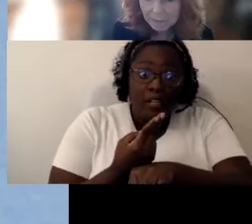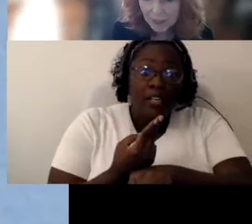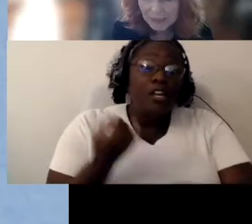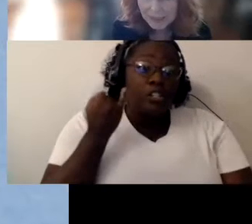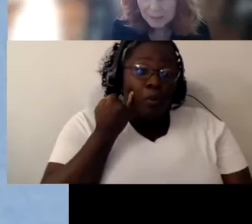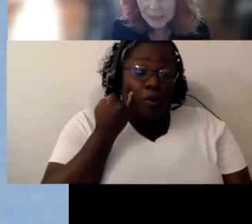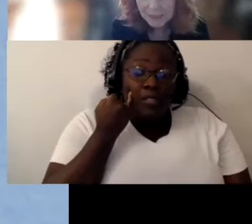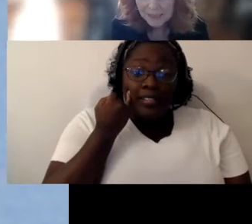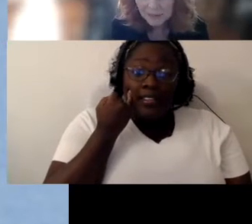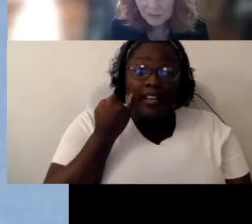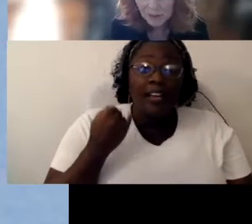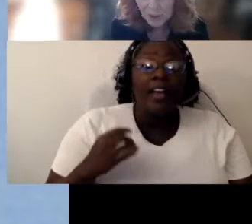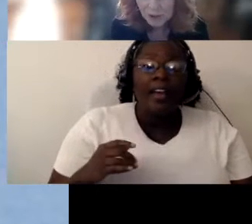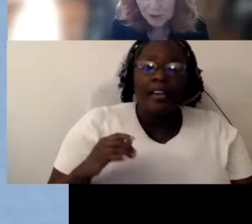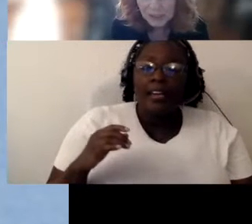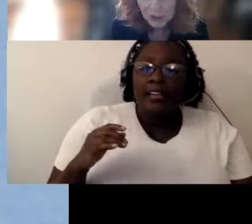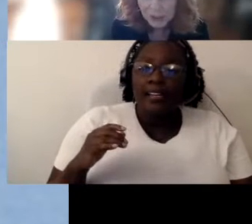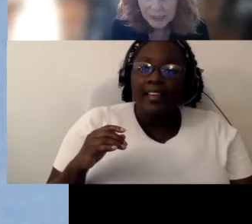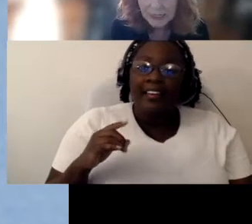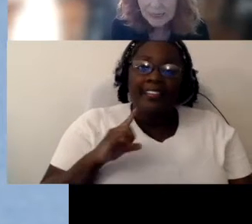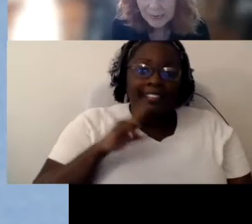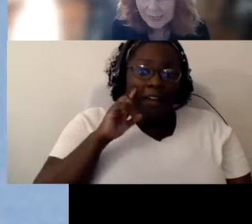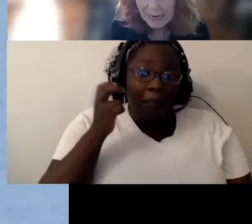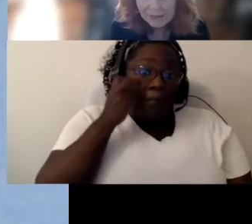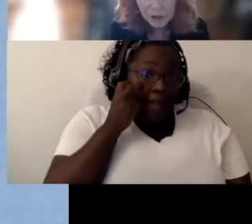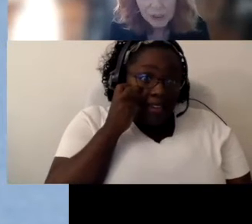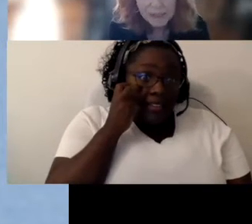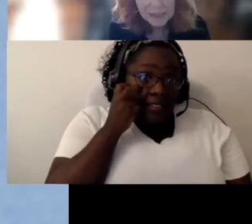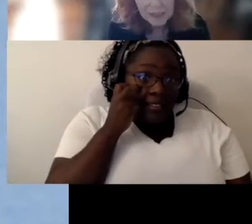can make sense of what the partner is doing, they can have joint attention